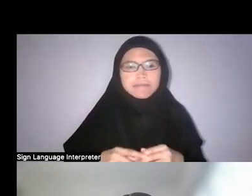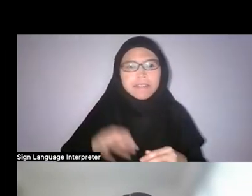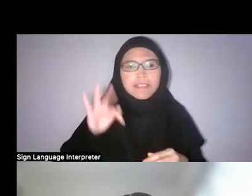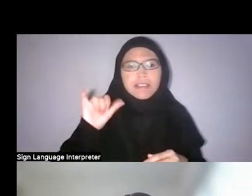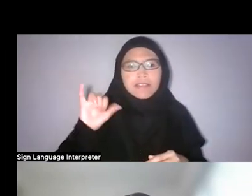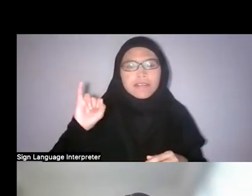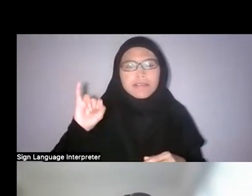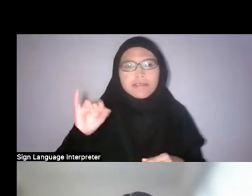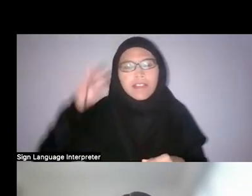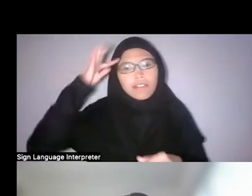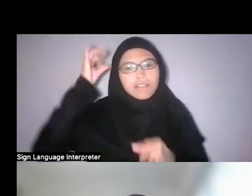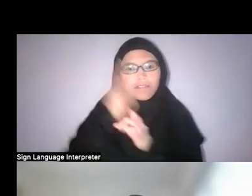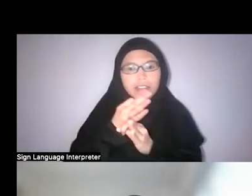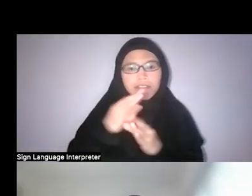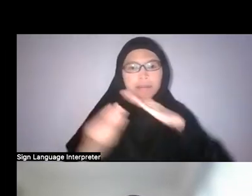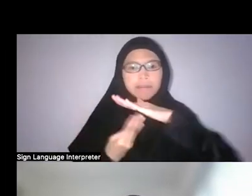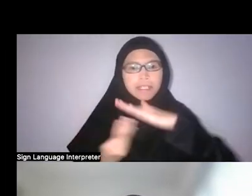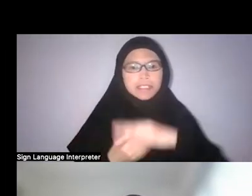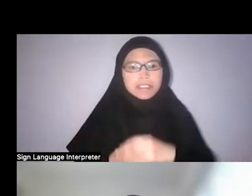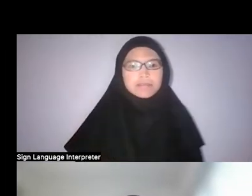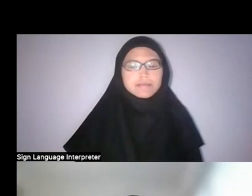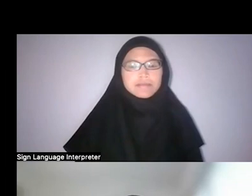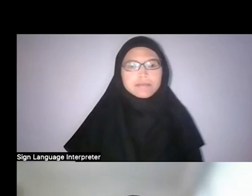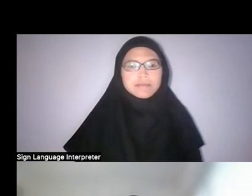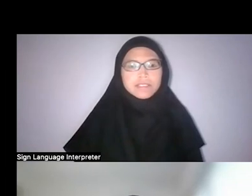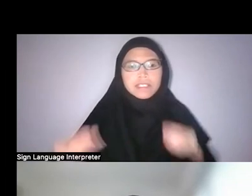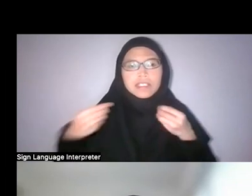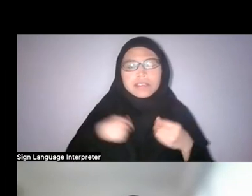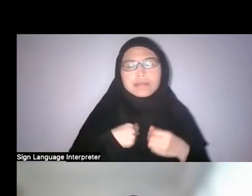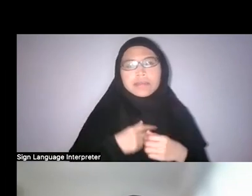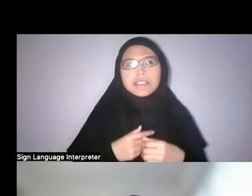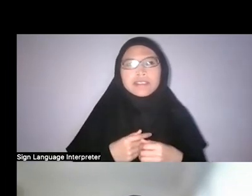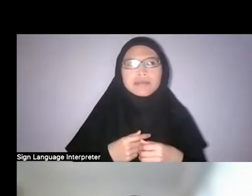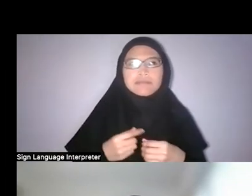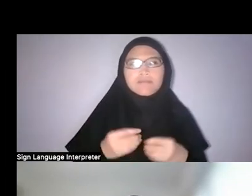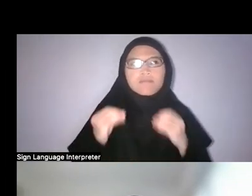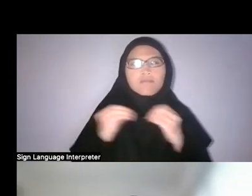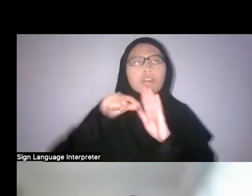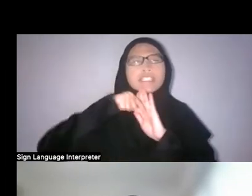It was due to… It gave me a rather deeper appreciation of God,